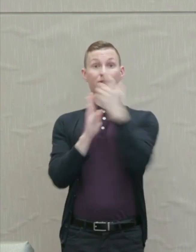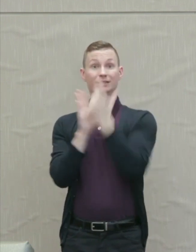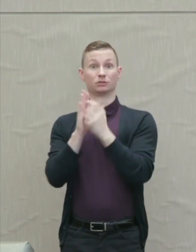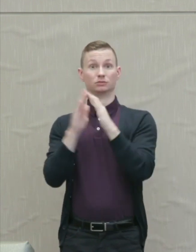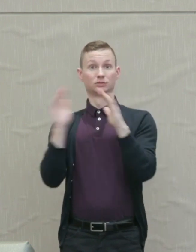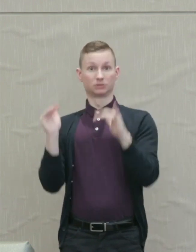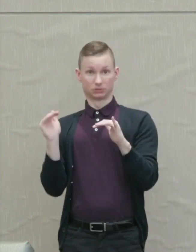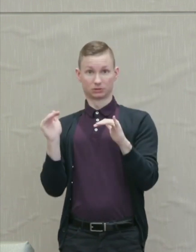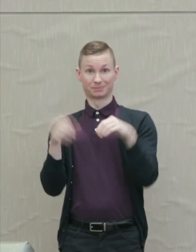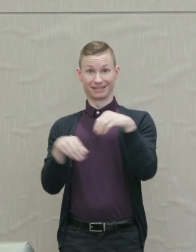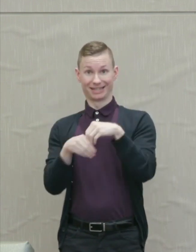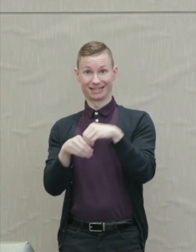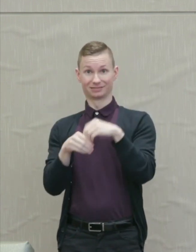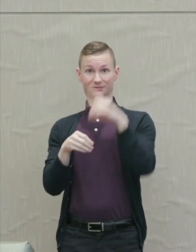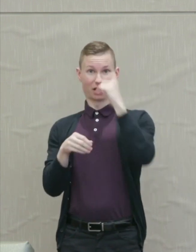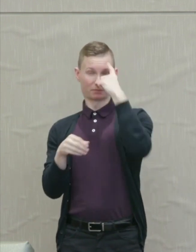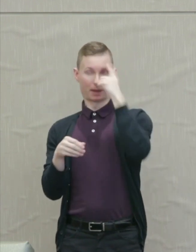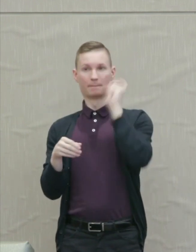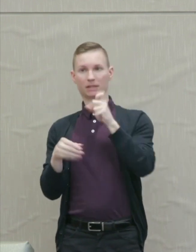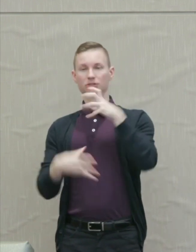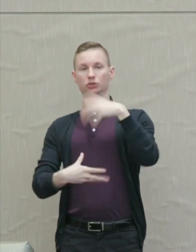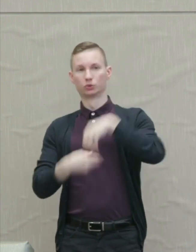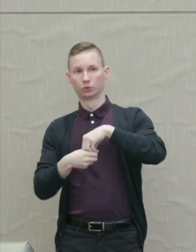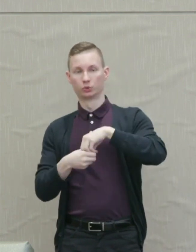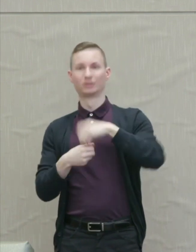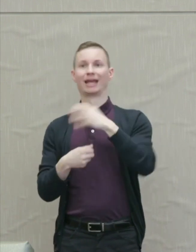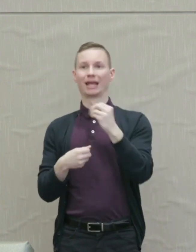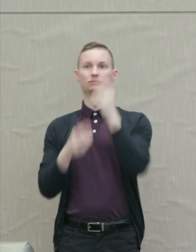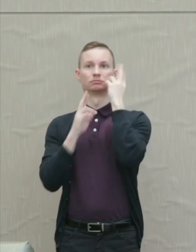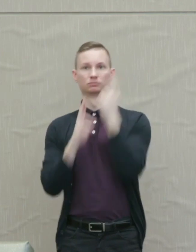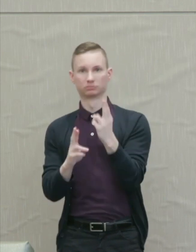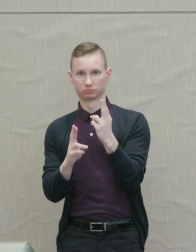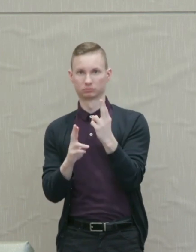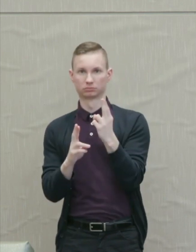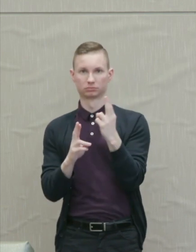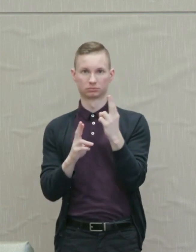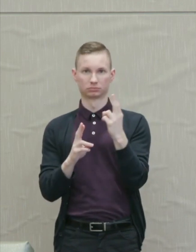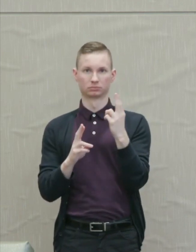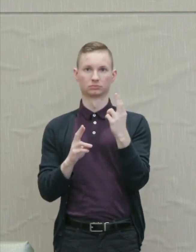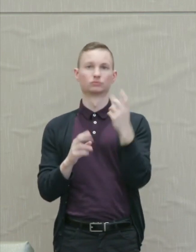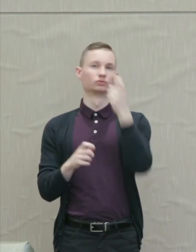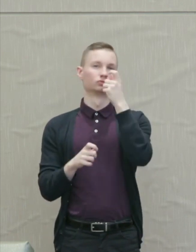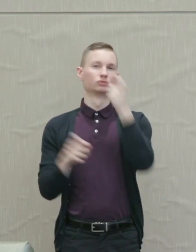and a democracy must incorporate and honor the retributive passions.